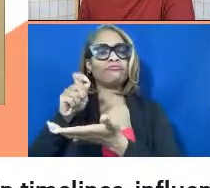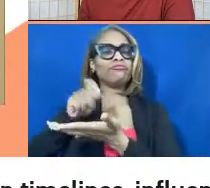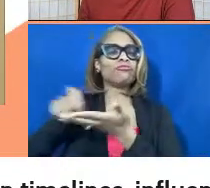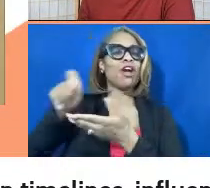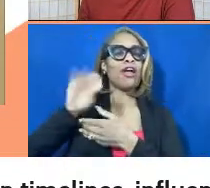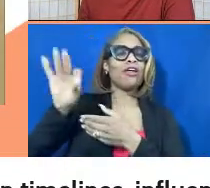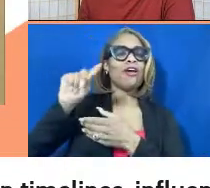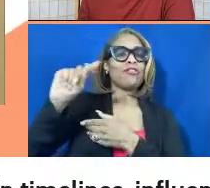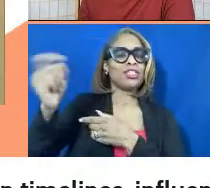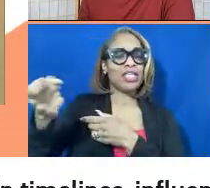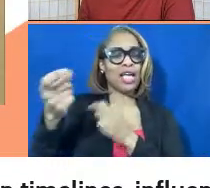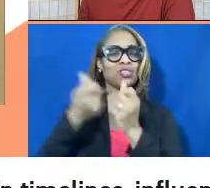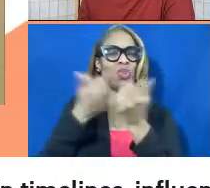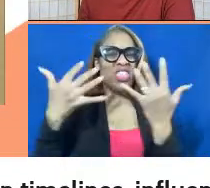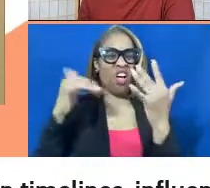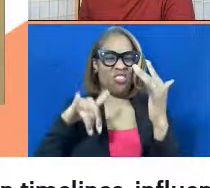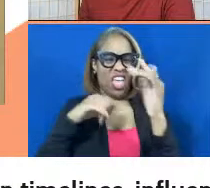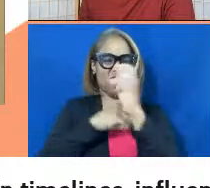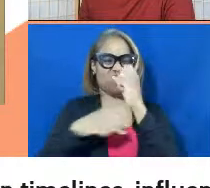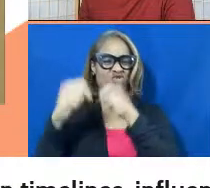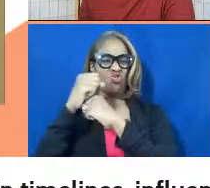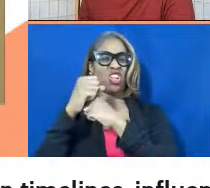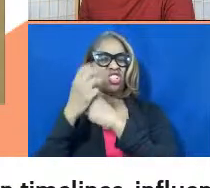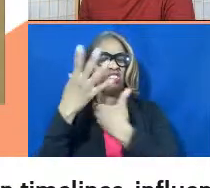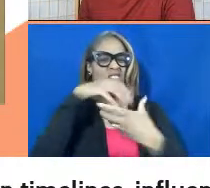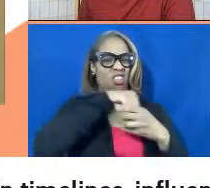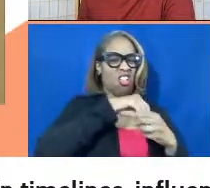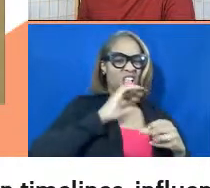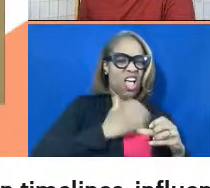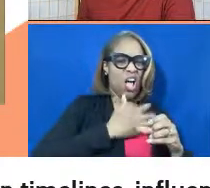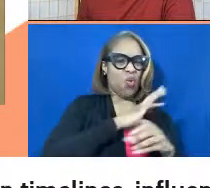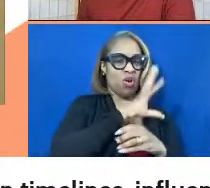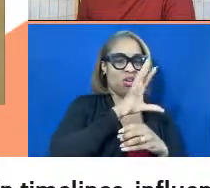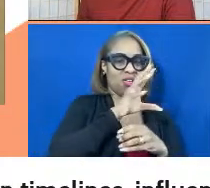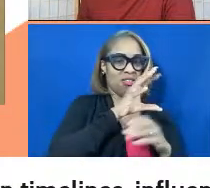the structure of due in that. I don't know if that answers the question, but I feel like